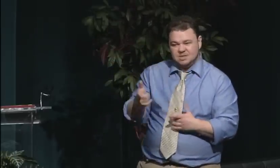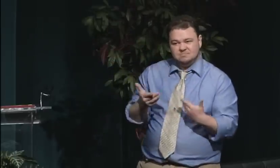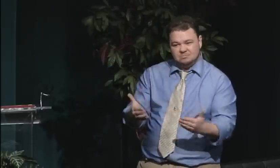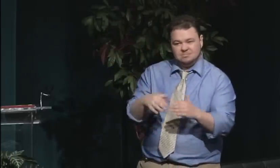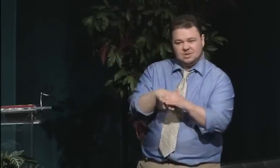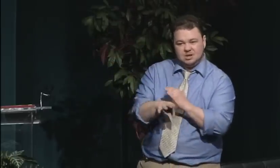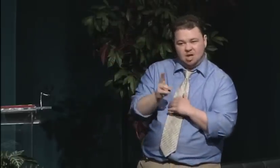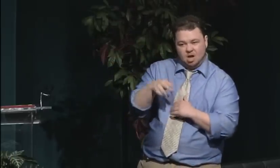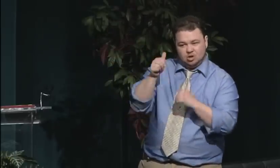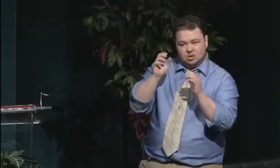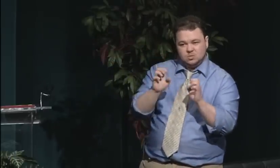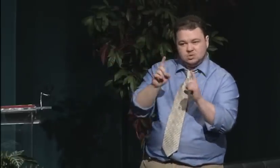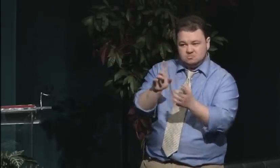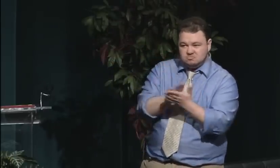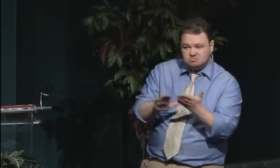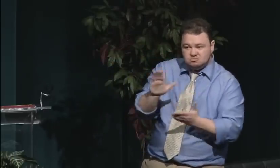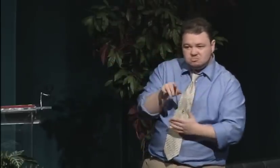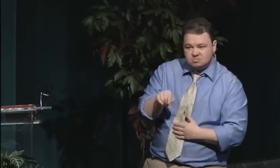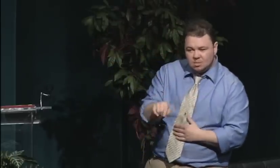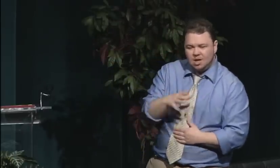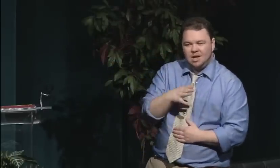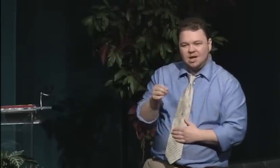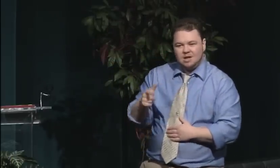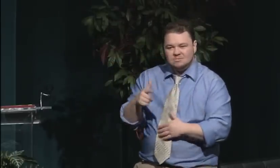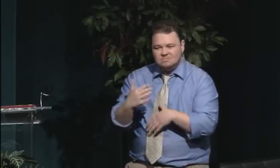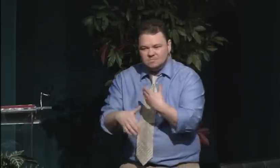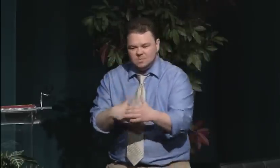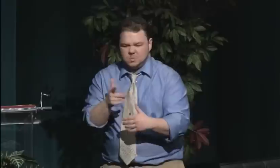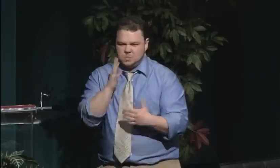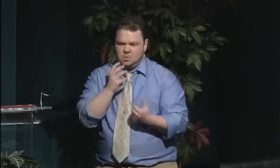After the Civil War, we saw even a greater expansion